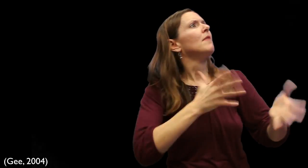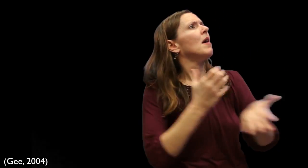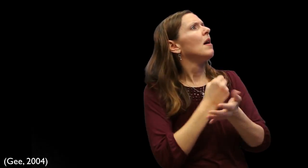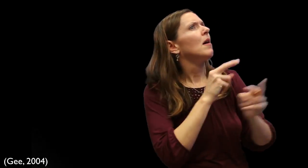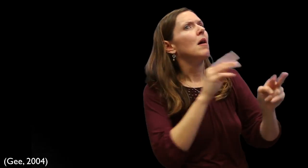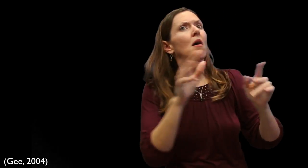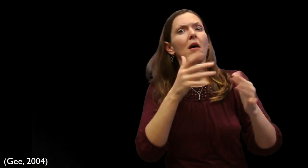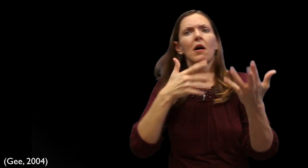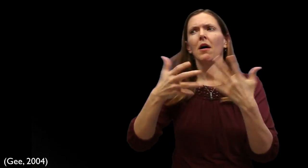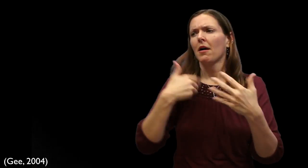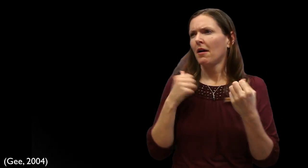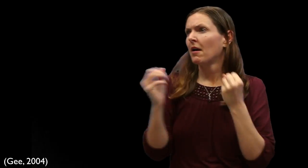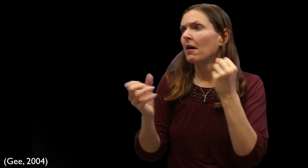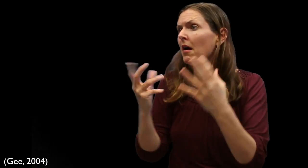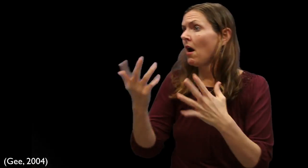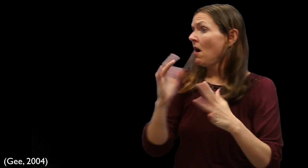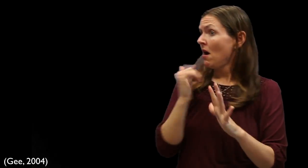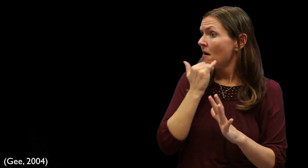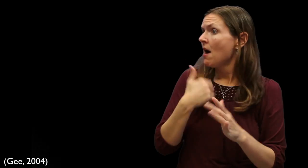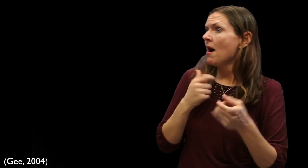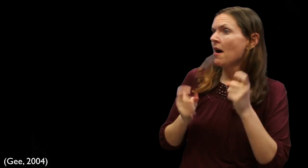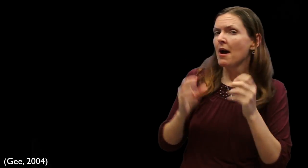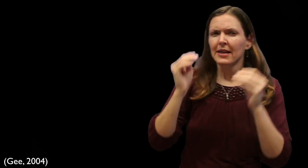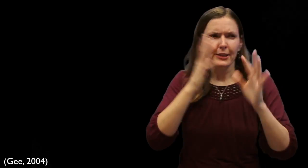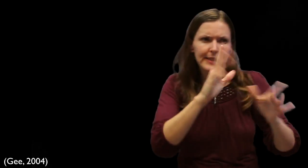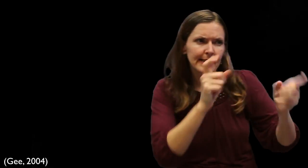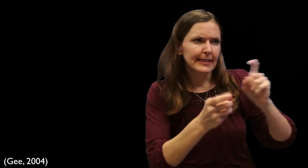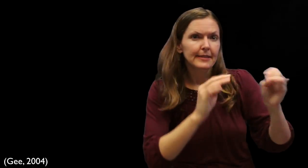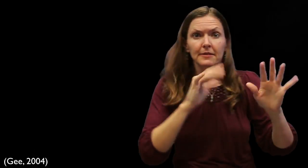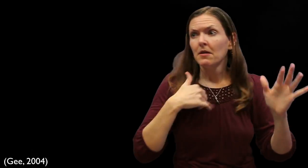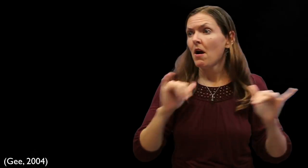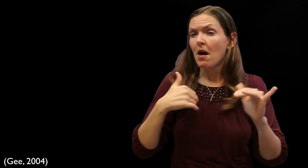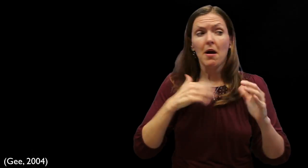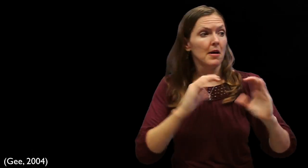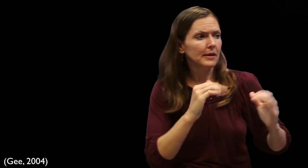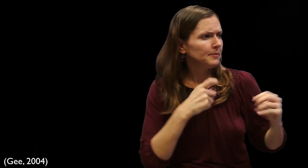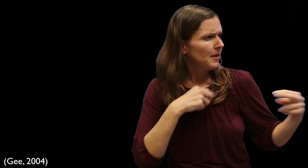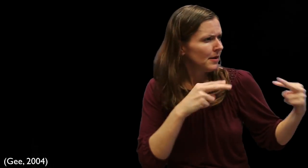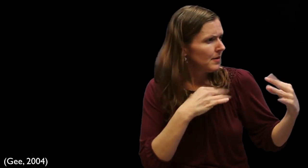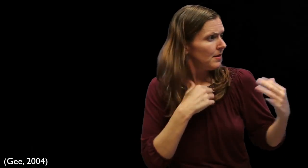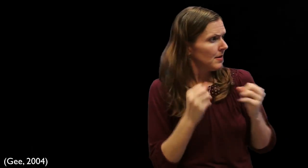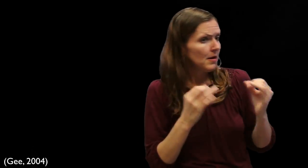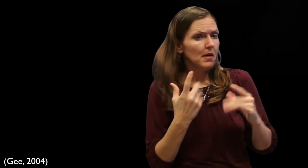attending lectures, participating in academic conversations and learning from mistakes, having other teachers correct your signing, working with peers in revising and improving language decisions as